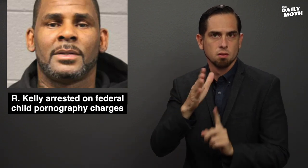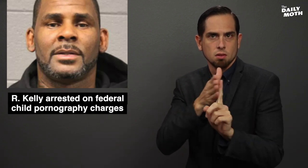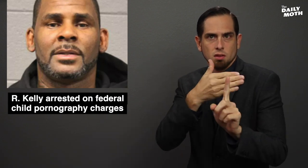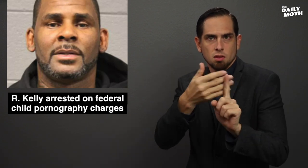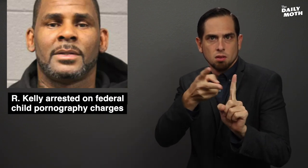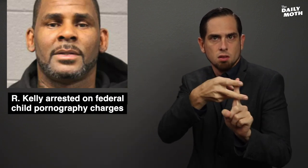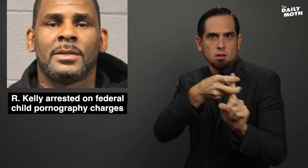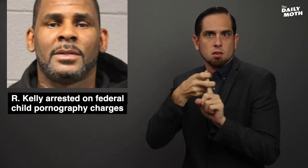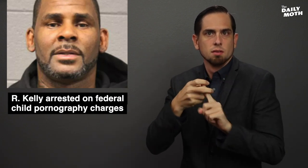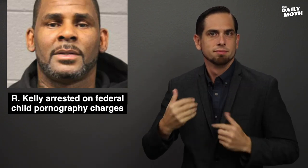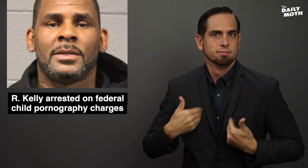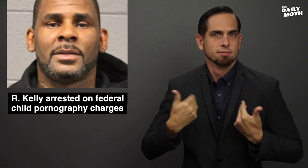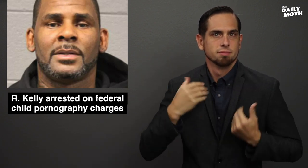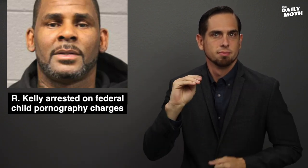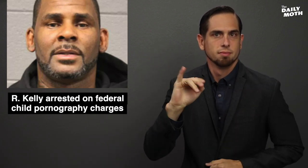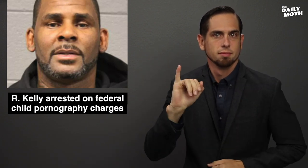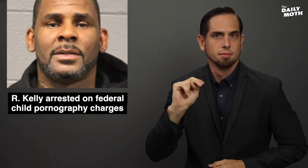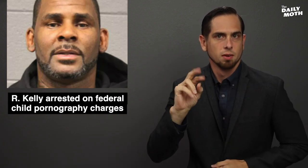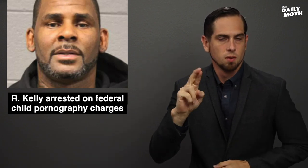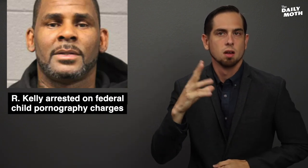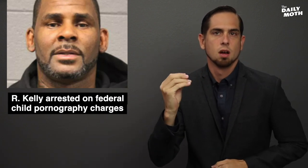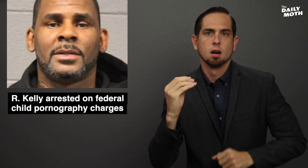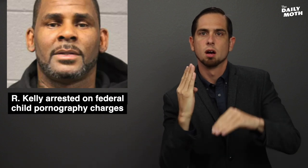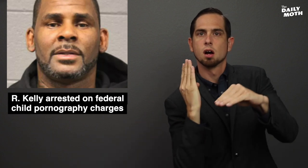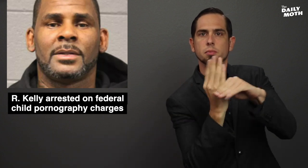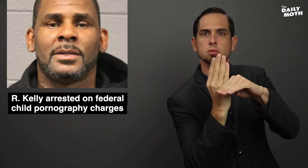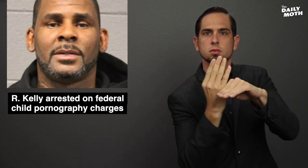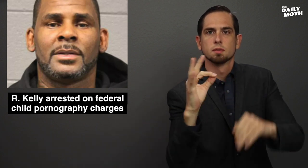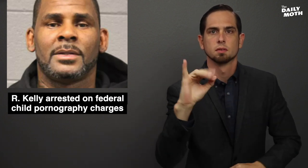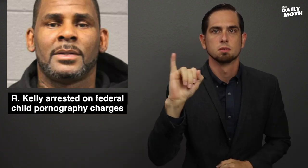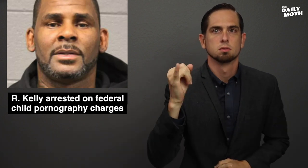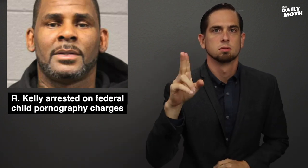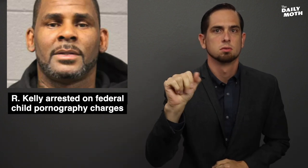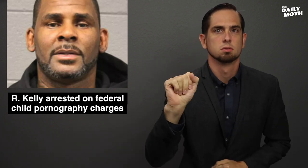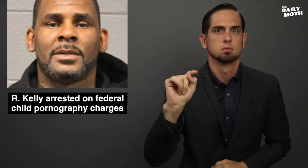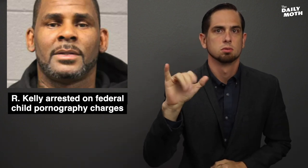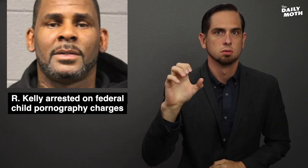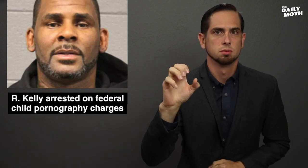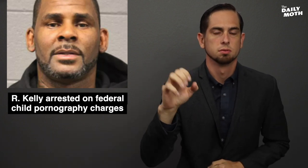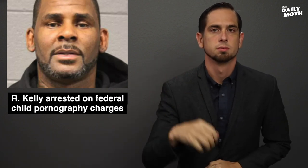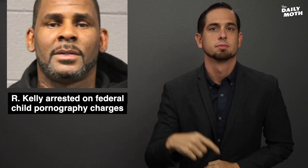enticement of a minor, and obstruction of justice.